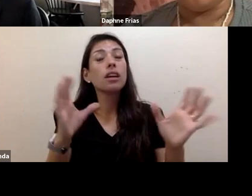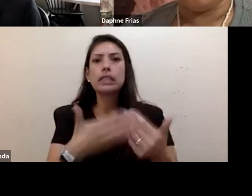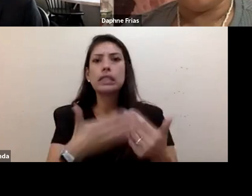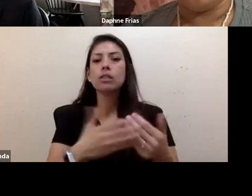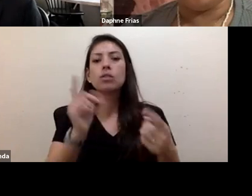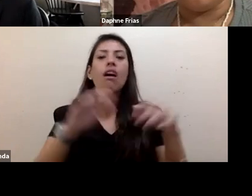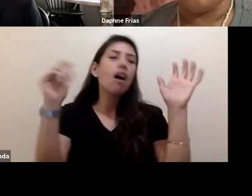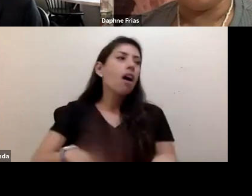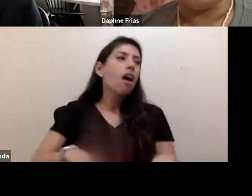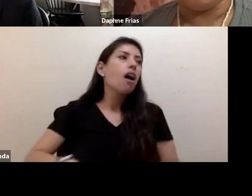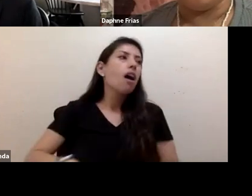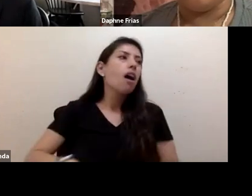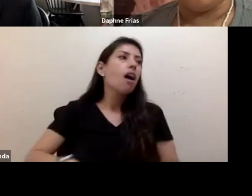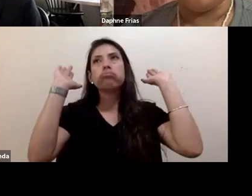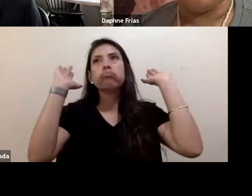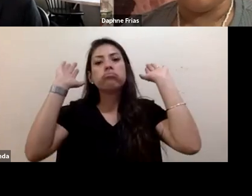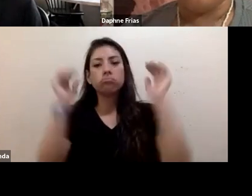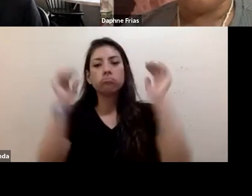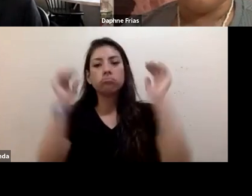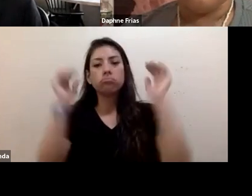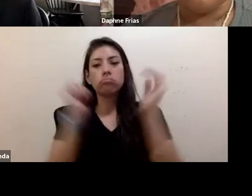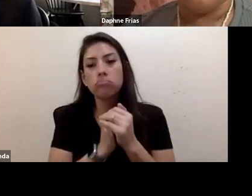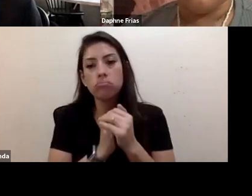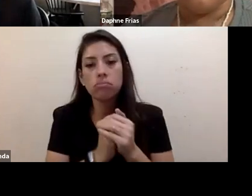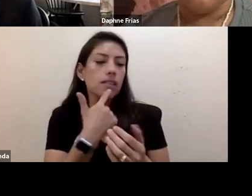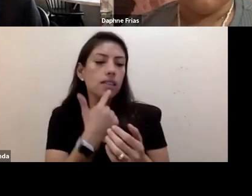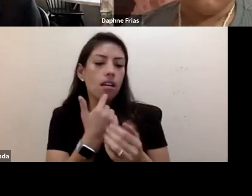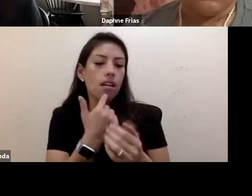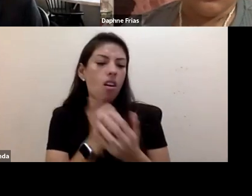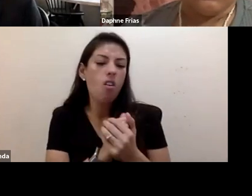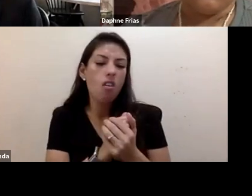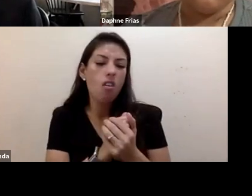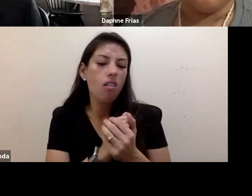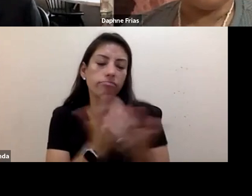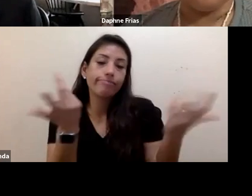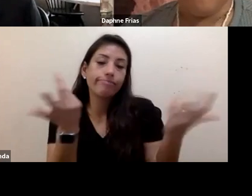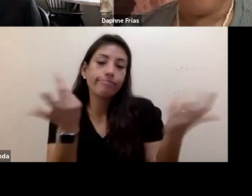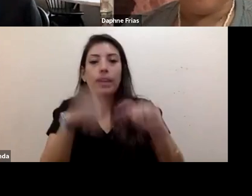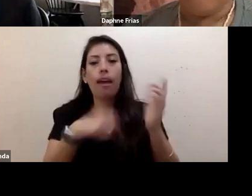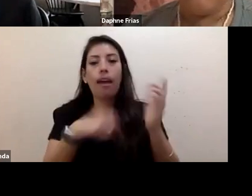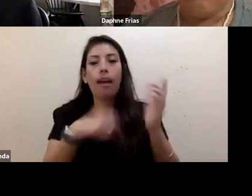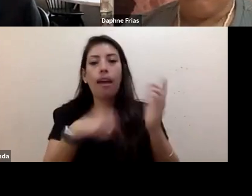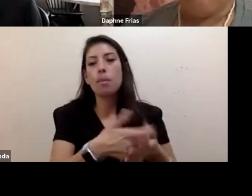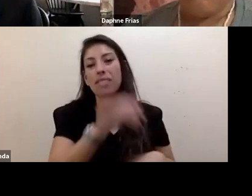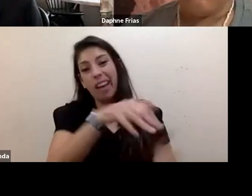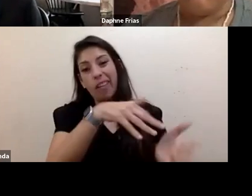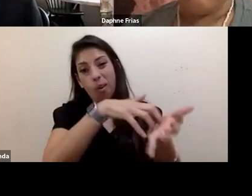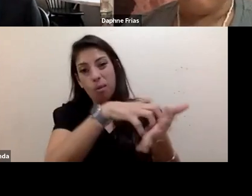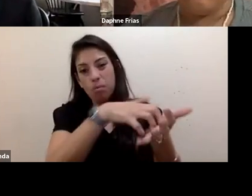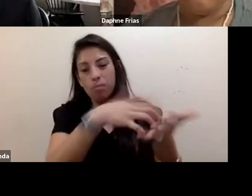"Oh well, that was on that... "That's not something we could have helped with, "that vulnerability." So yeah, just focusing...